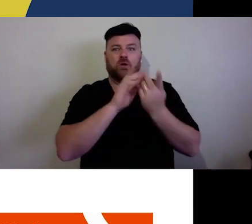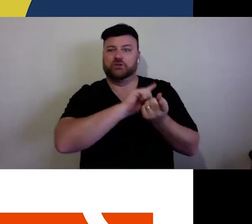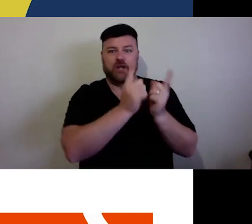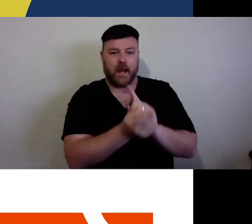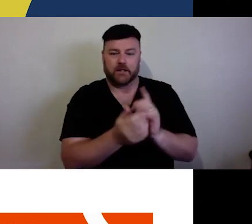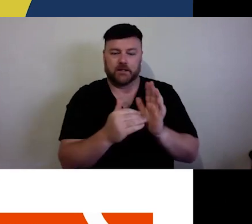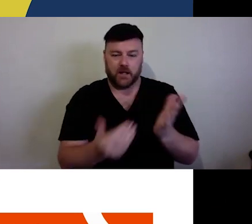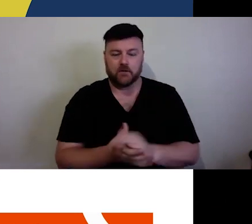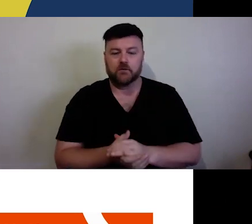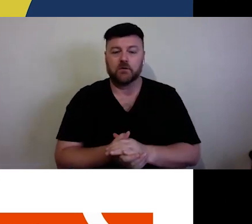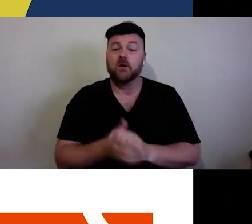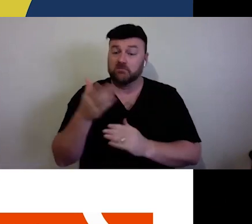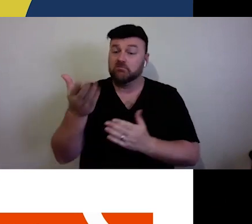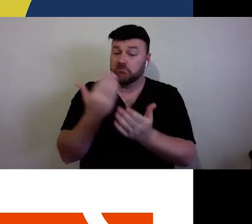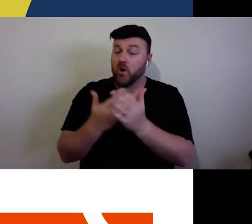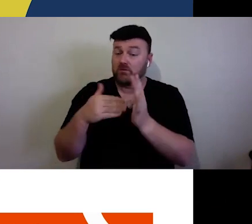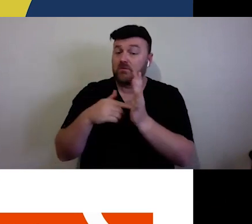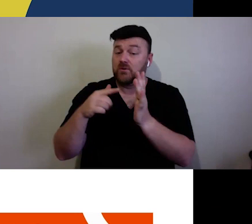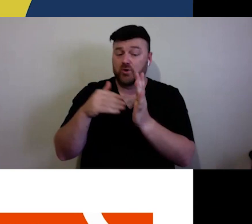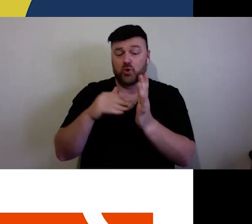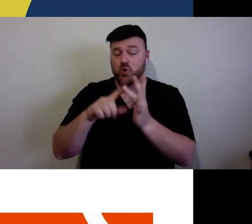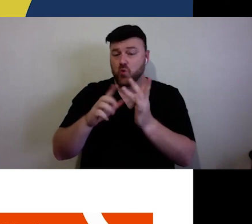You can also register for those via our website.